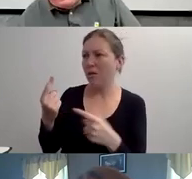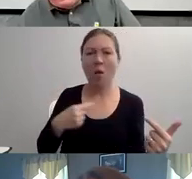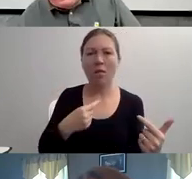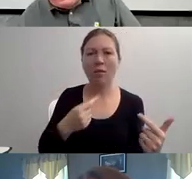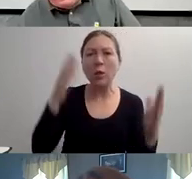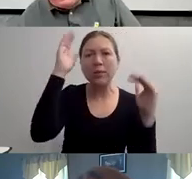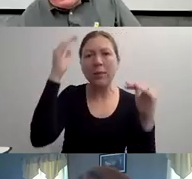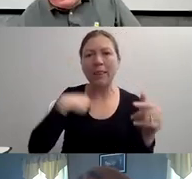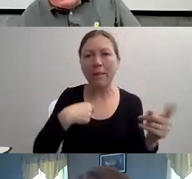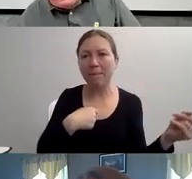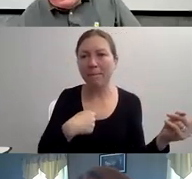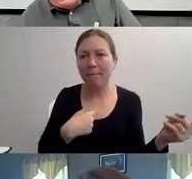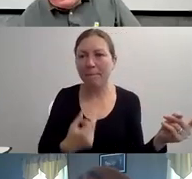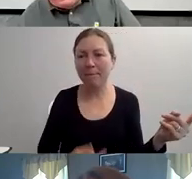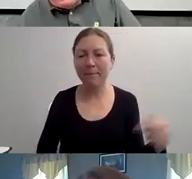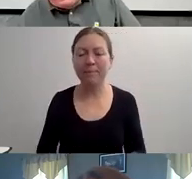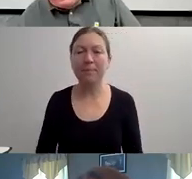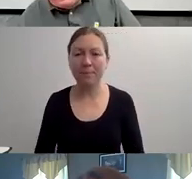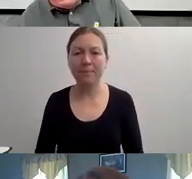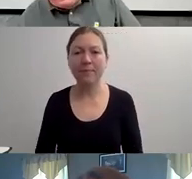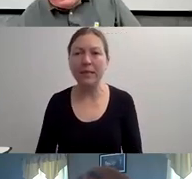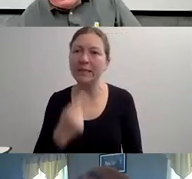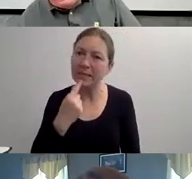SUFFERS FROM EPILEPSY OR HAS EPILEPSY."